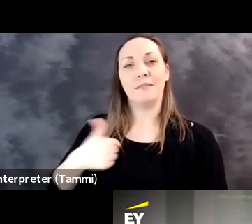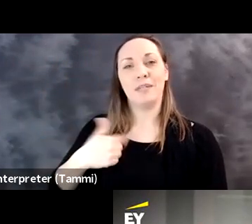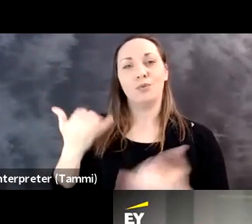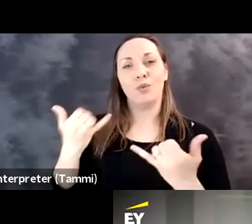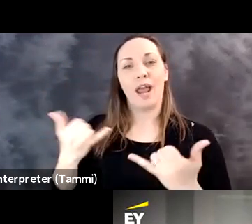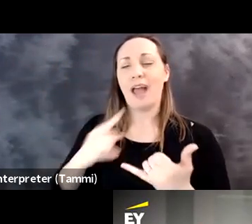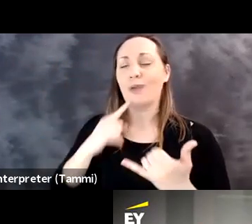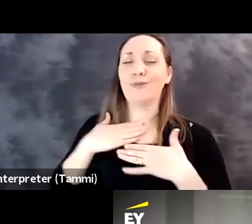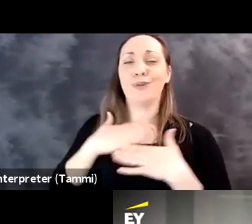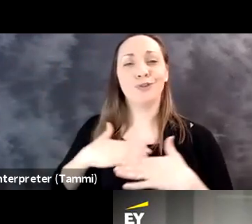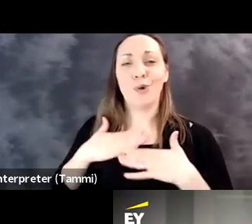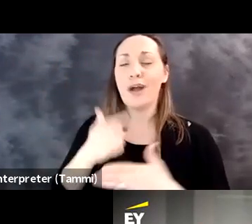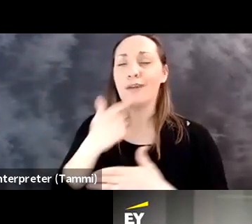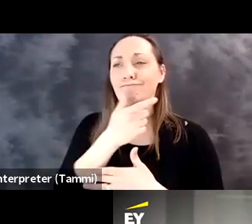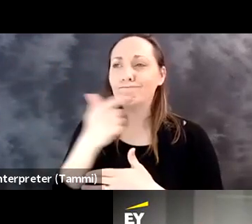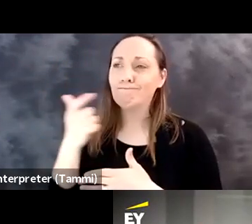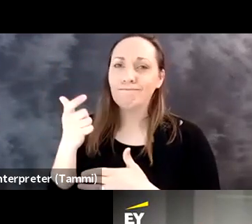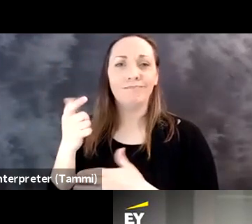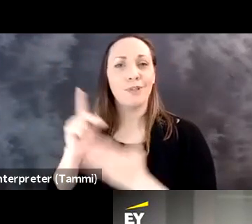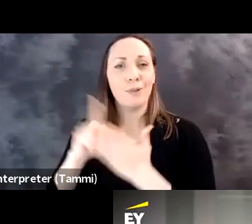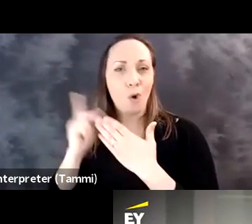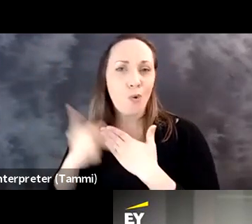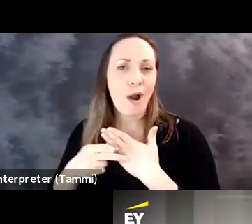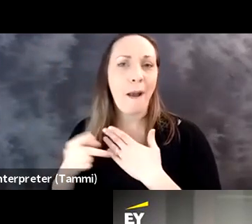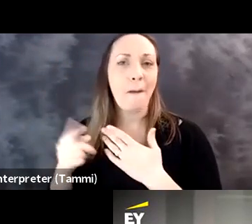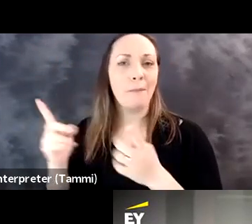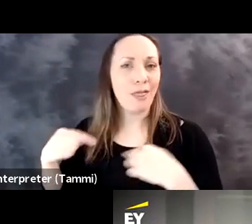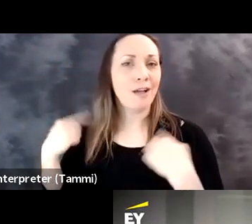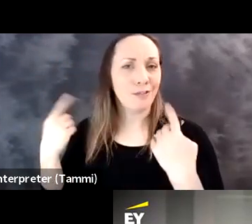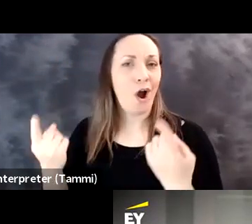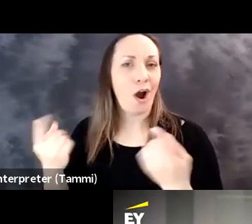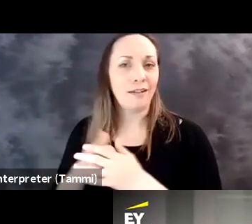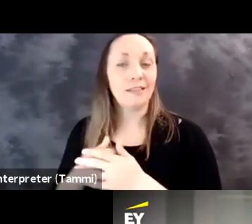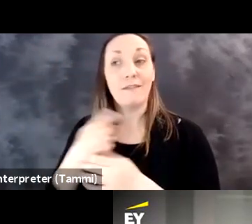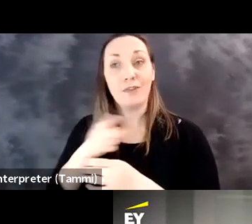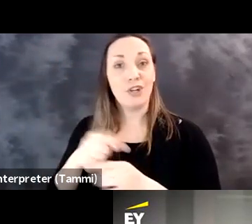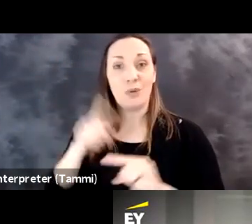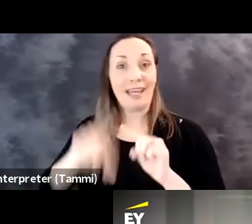you so much for having me today. I've really enjoyed the program thus